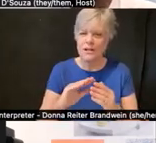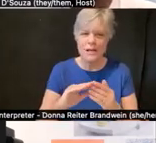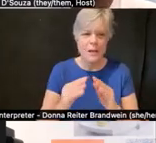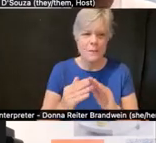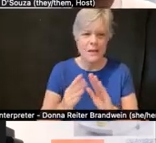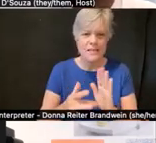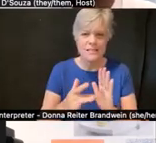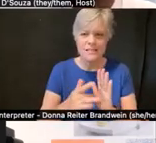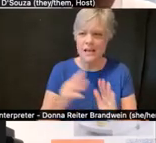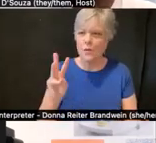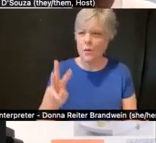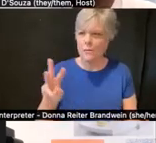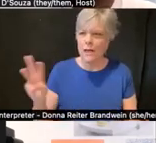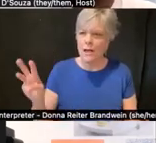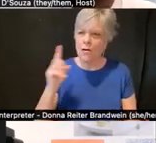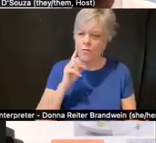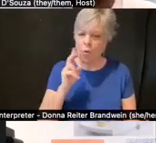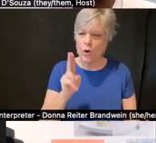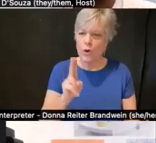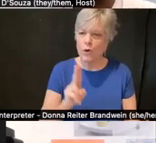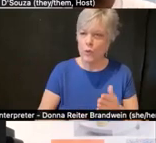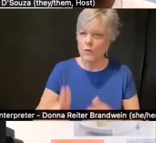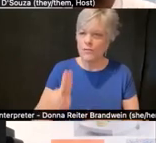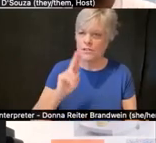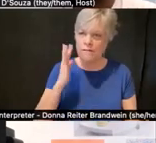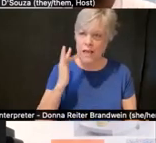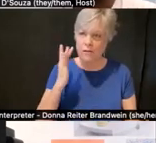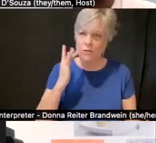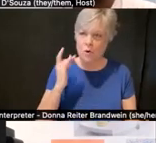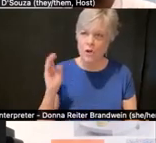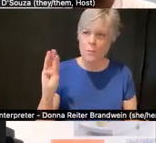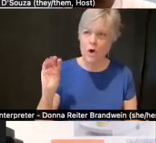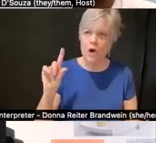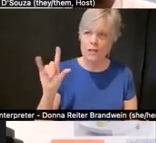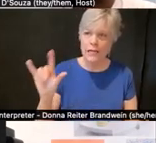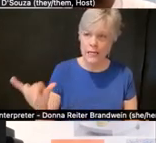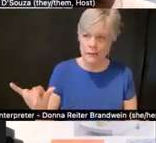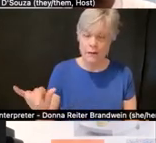for UC Berkeley as well as a portion of a petition letter